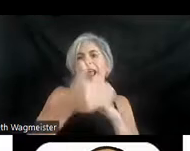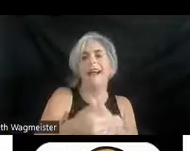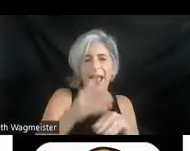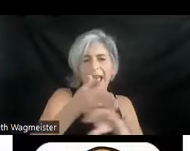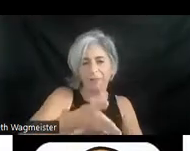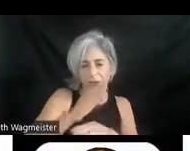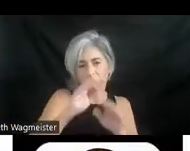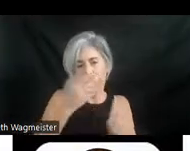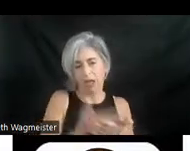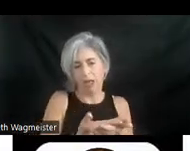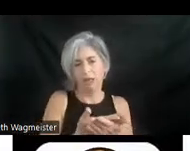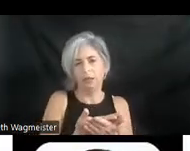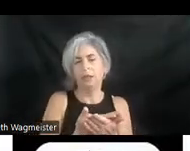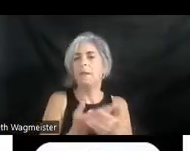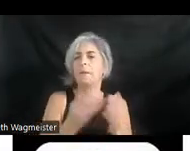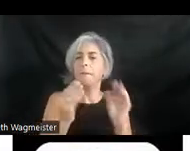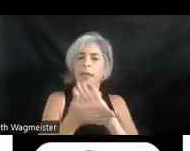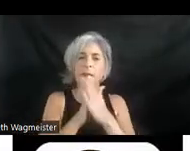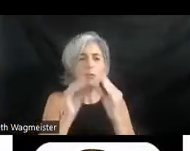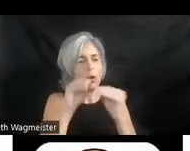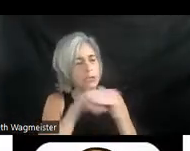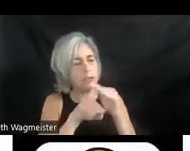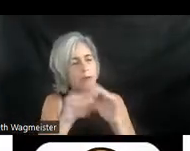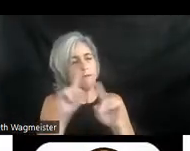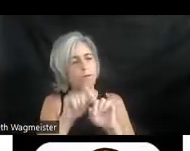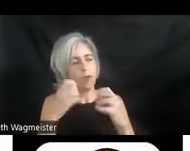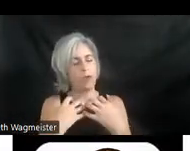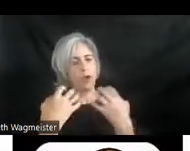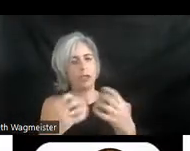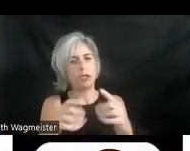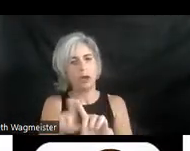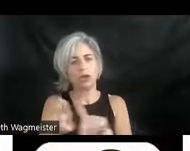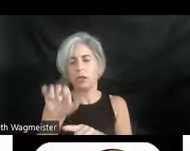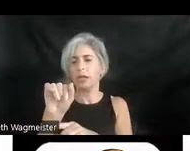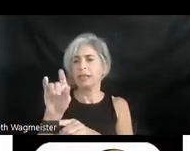accessible to a wider audience but also adds an aesthetic dimension. You know, it allows